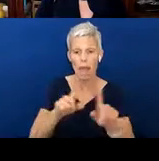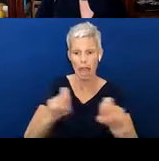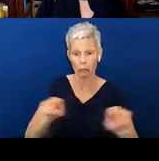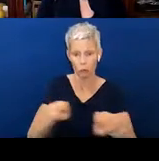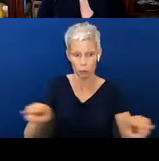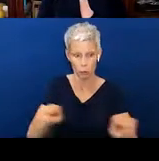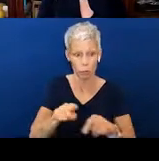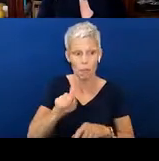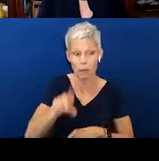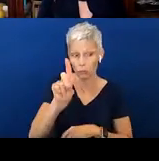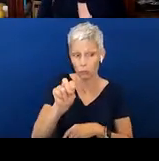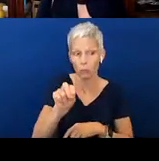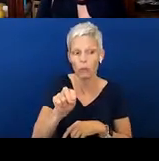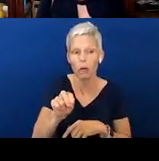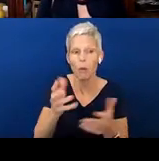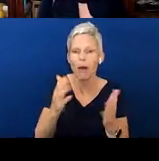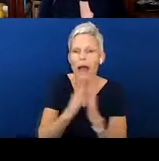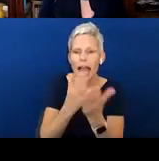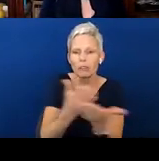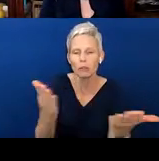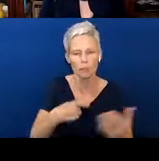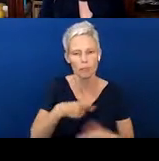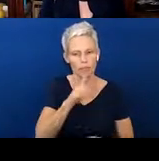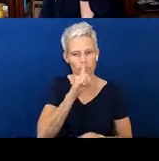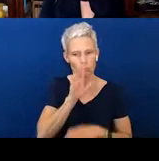is I'm going to ask you, and I'm going to be quiet for the next 10 minutes